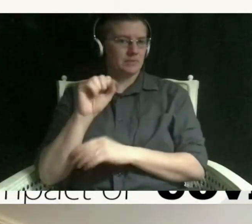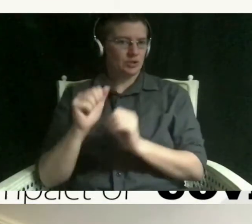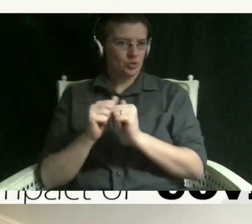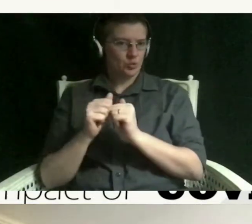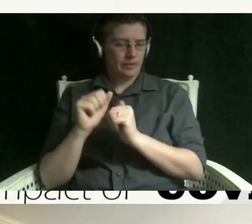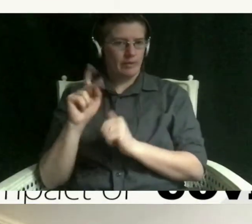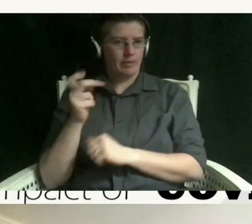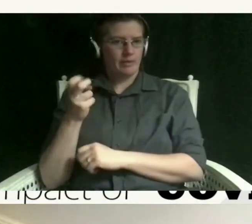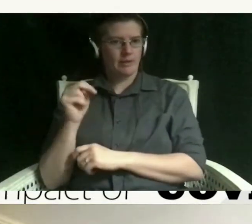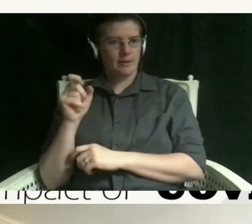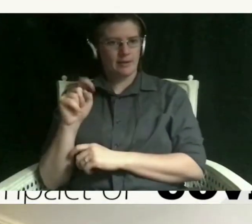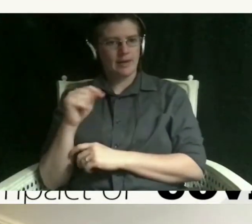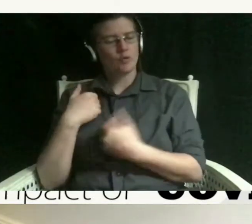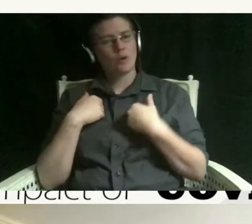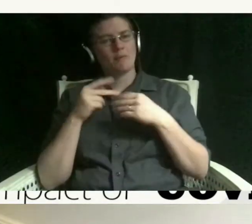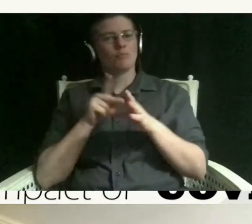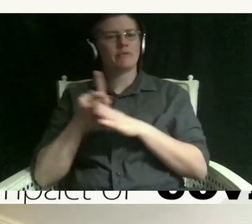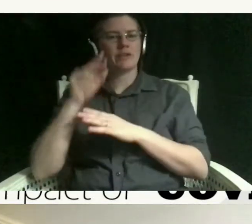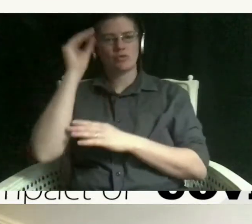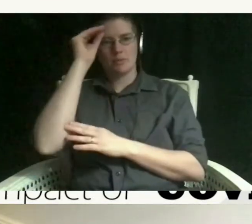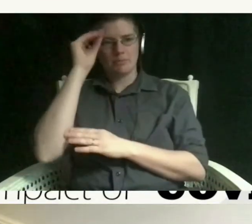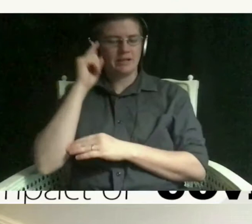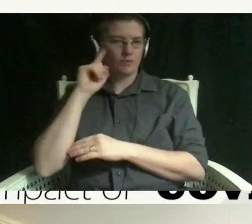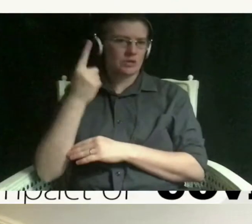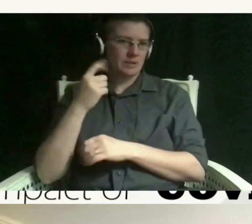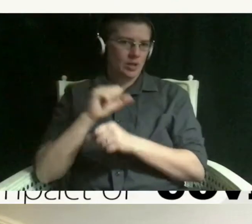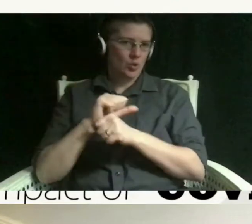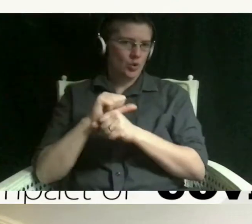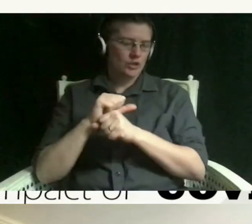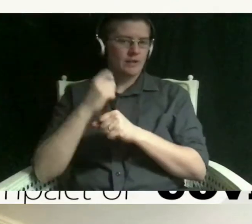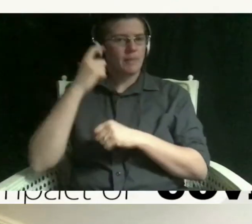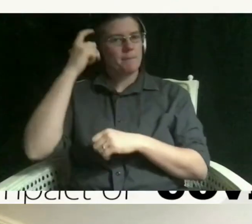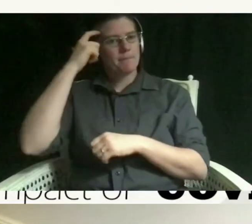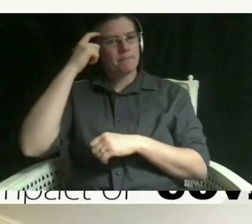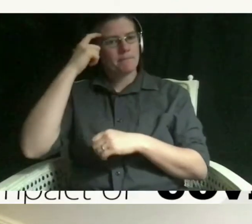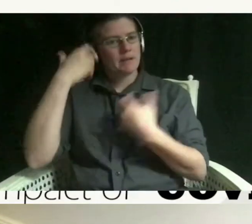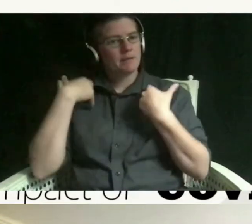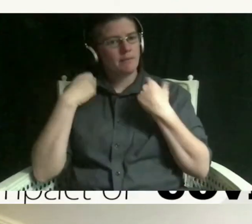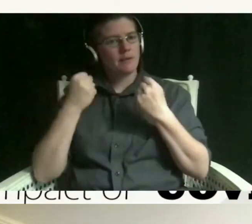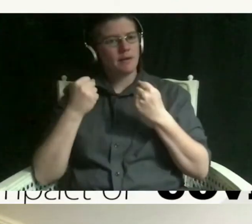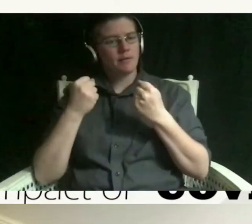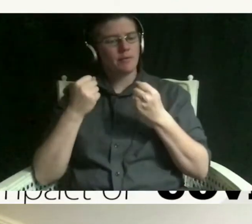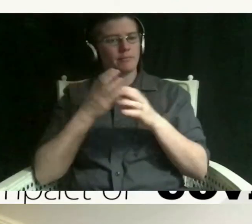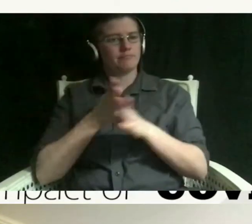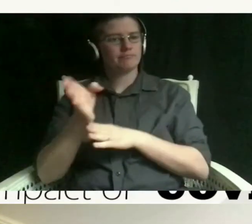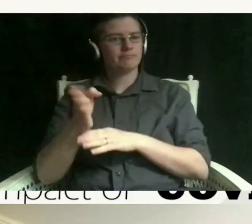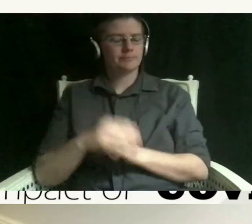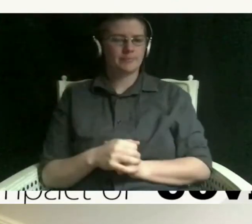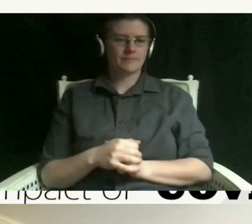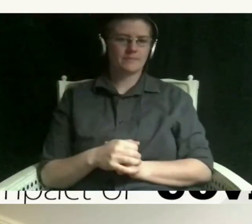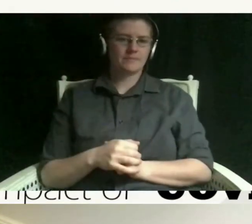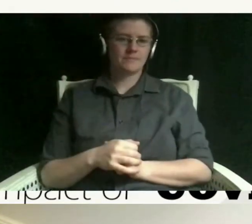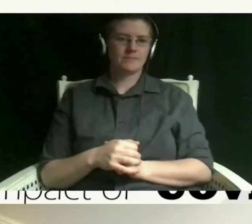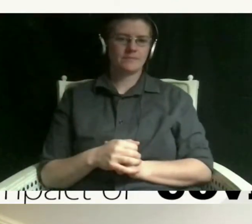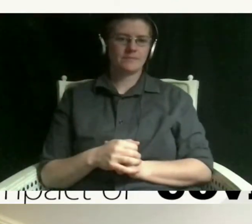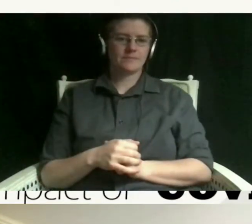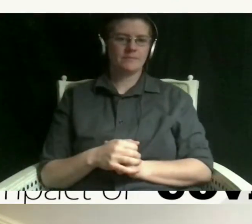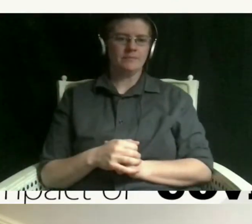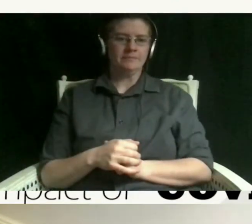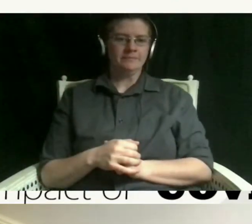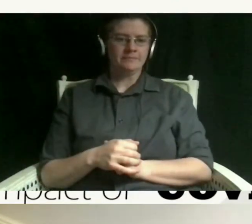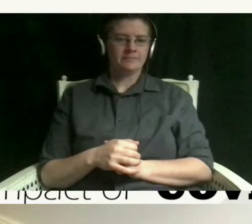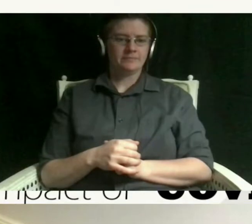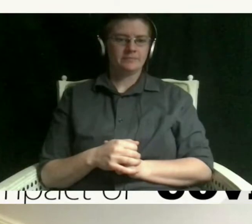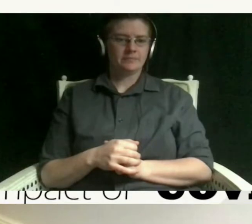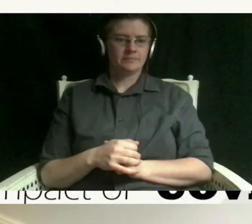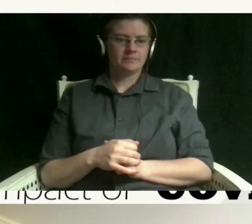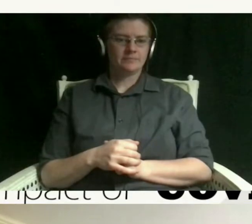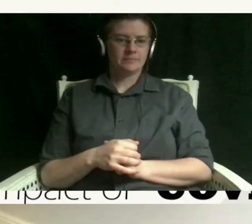who works in the mental field mental health field um so if the tech team is video one ready